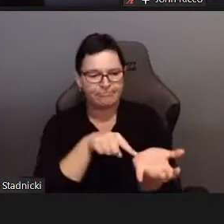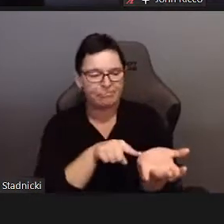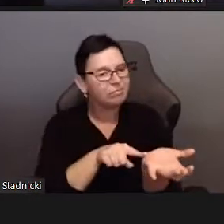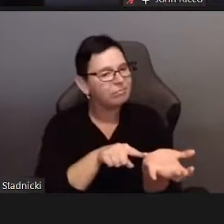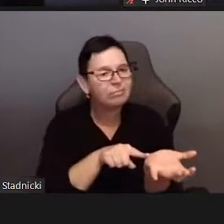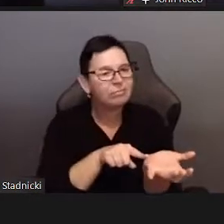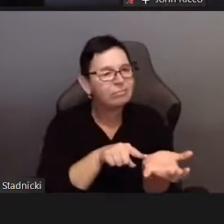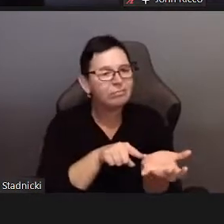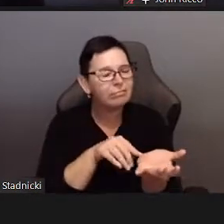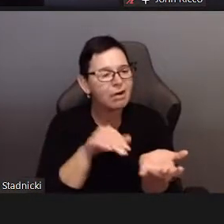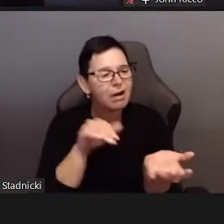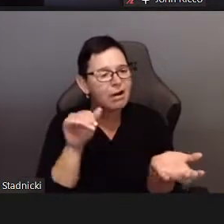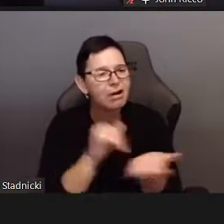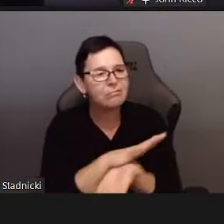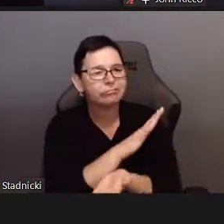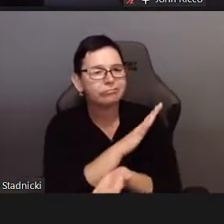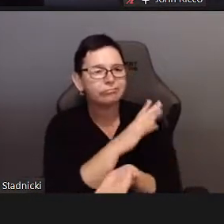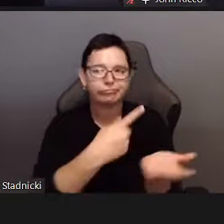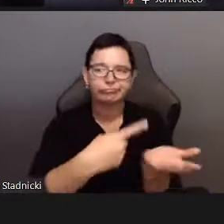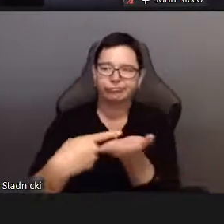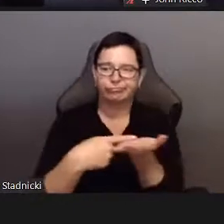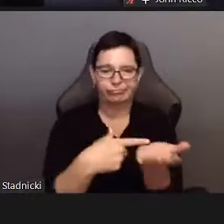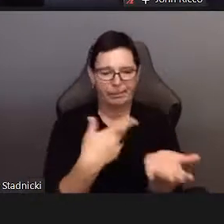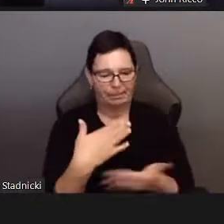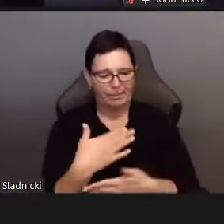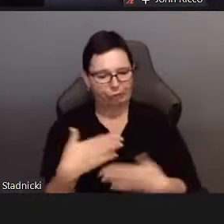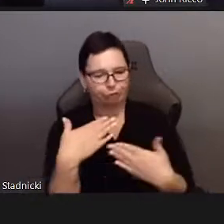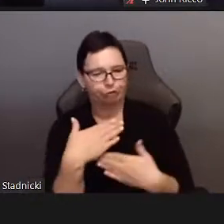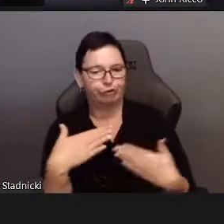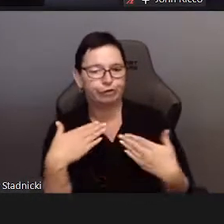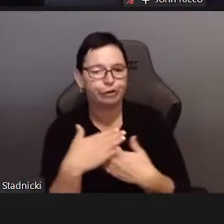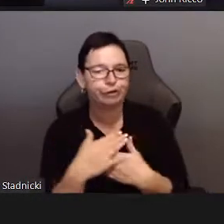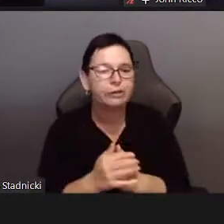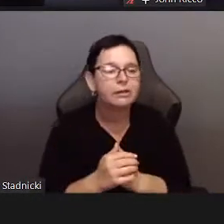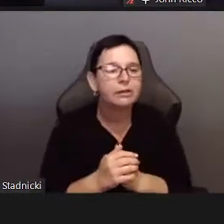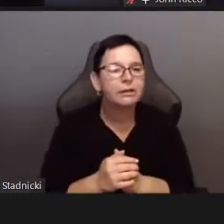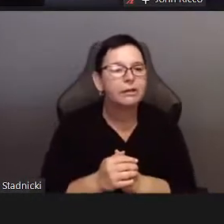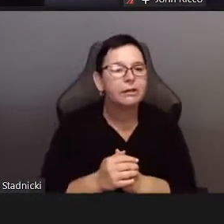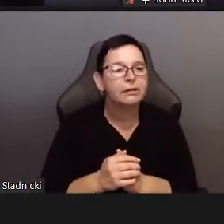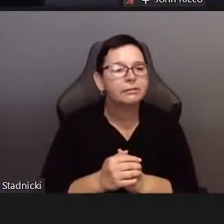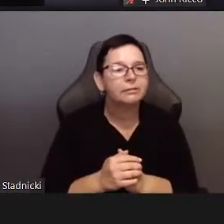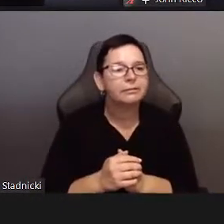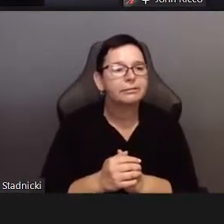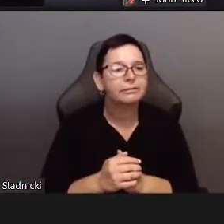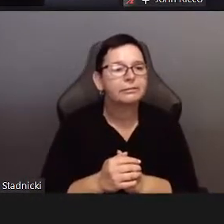And in my estimation - I feel that the pleasure becomes another casualty of conversation.